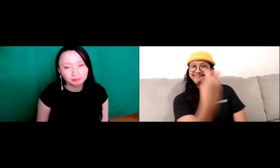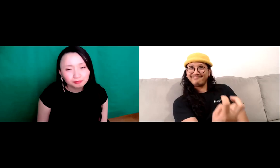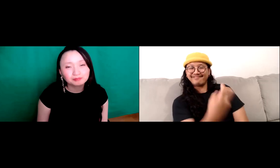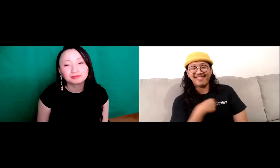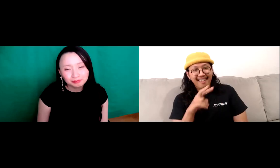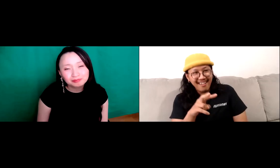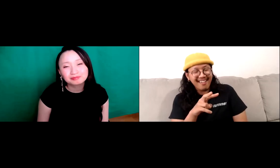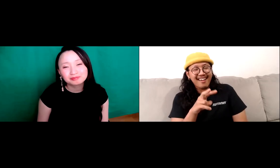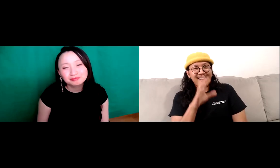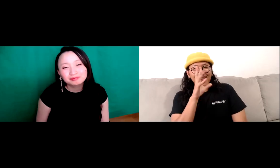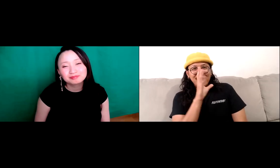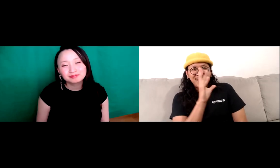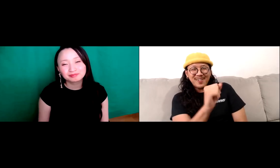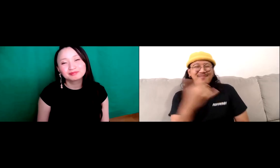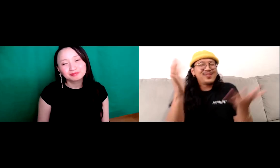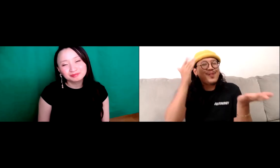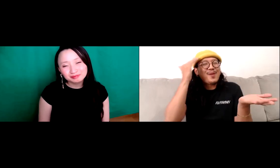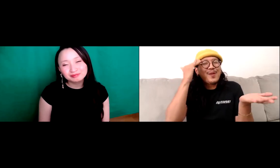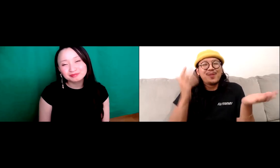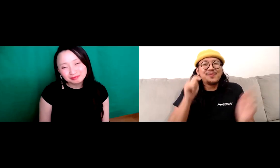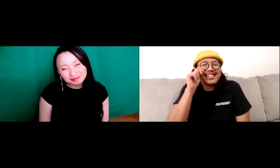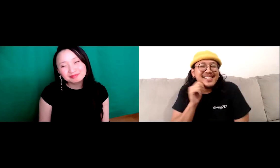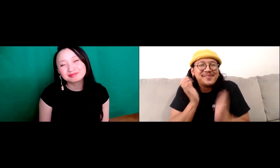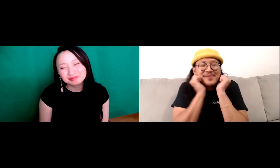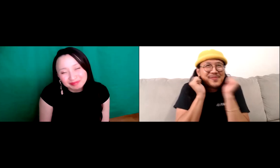around, and there was a person just sitting in front of me.